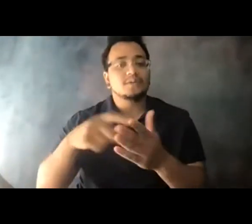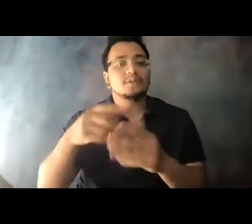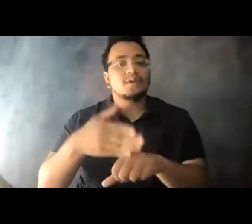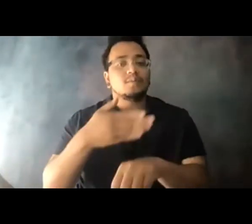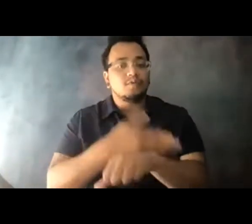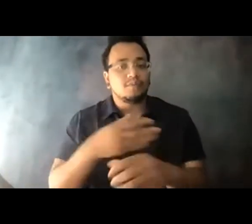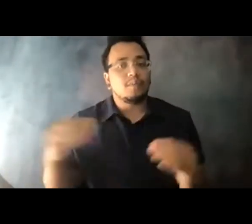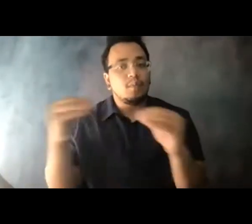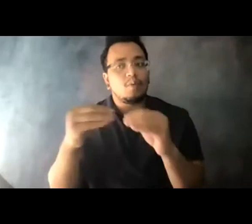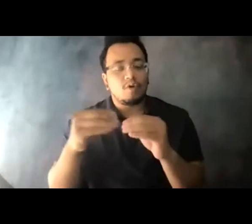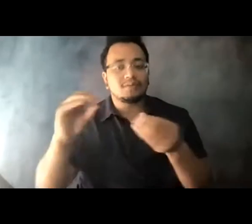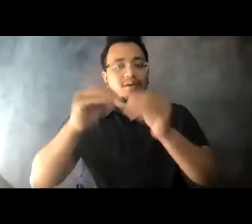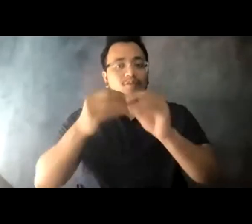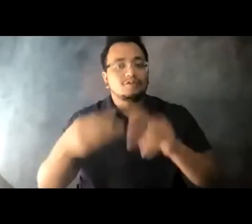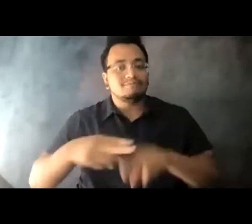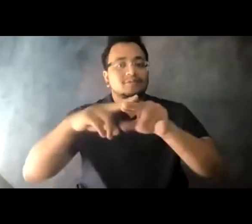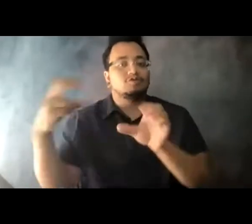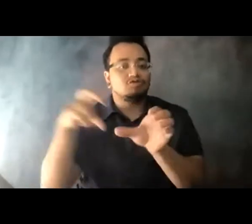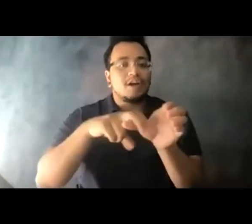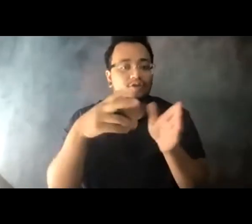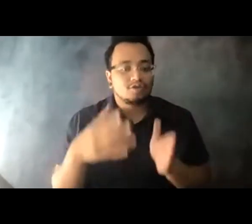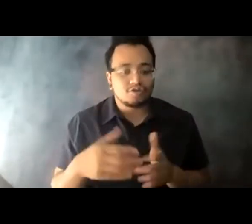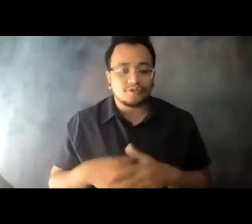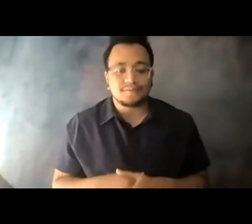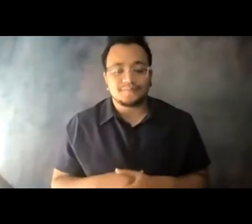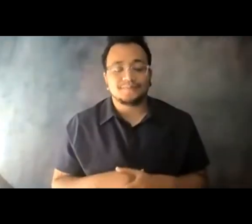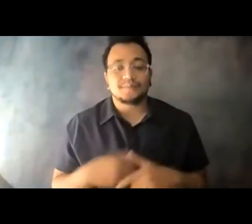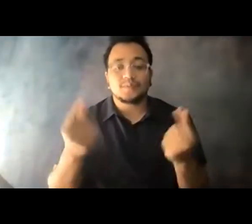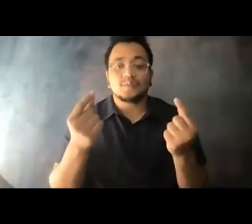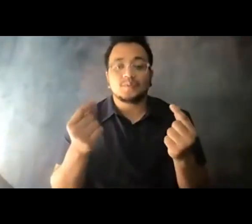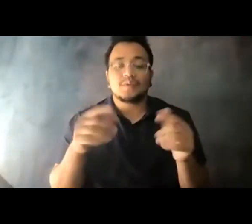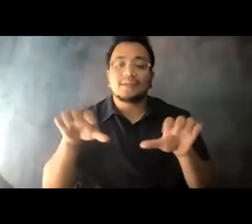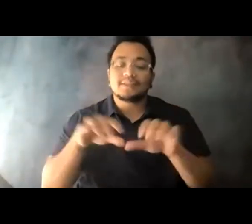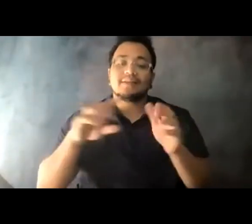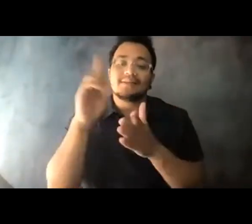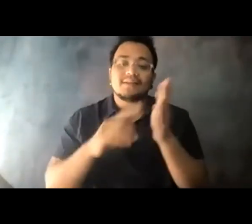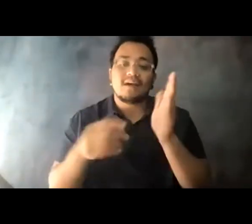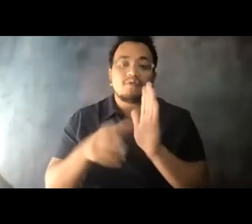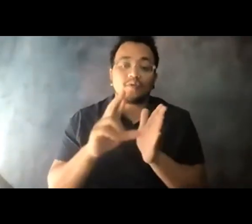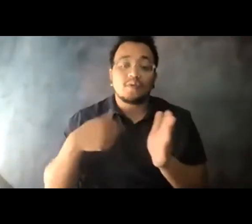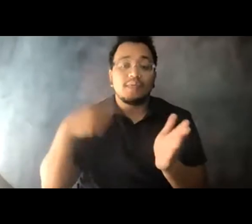14:07:37 They undertook a comprehensive system design review and as a result, riders are